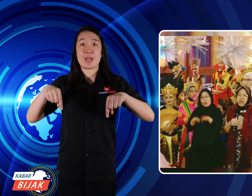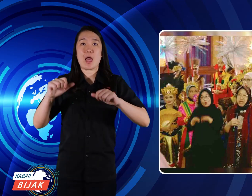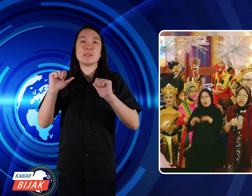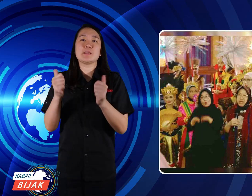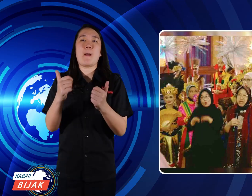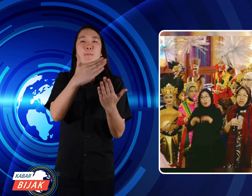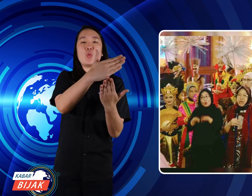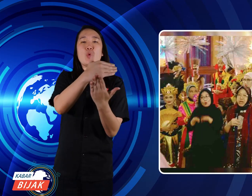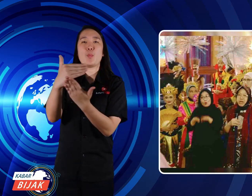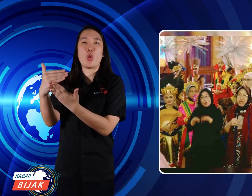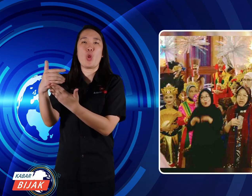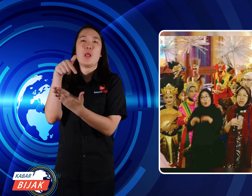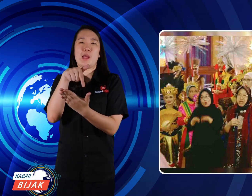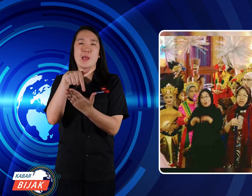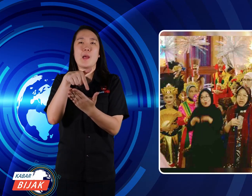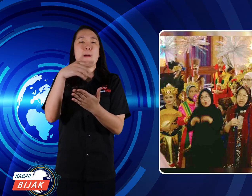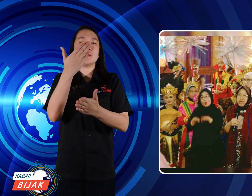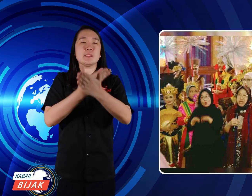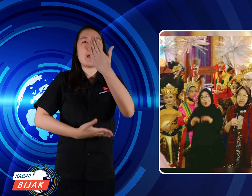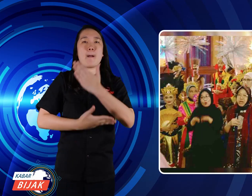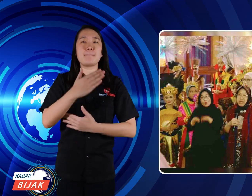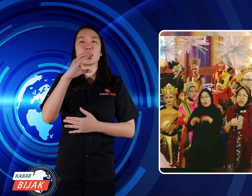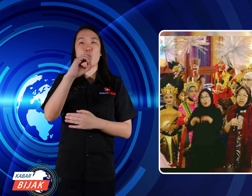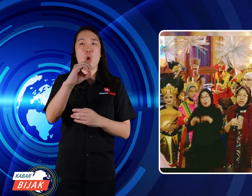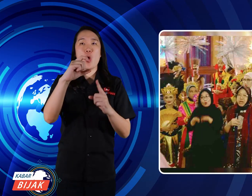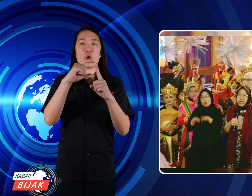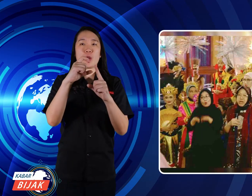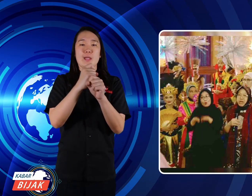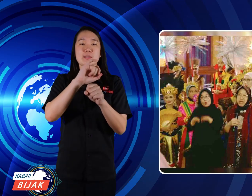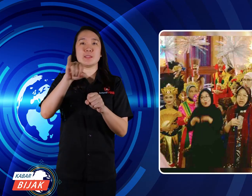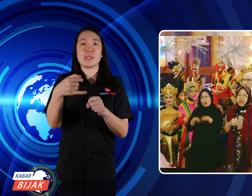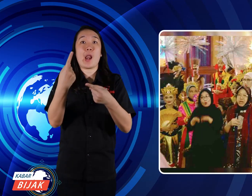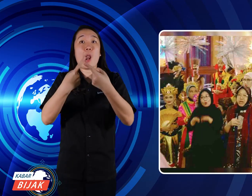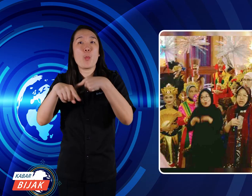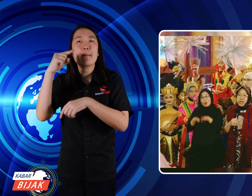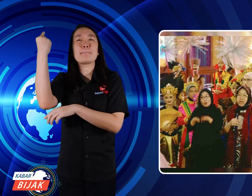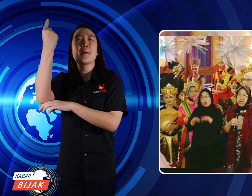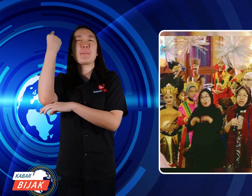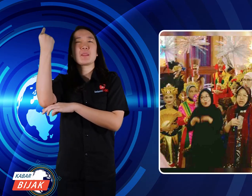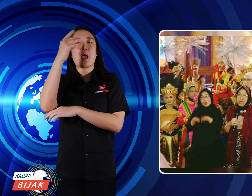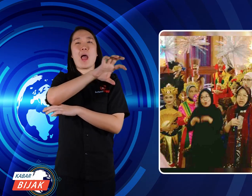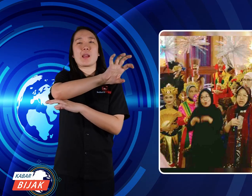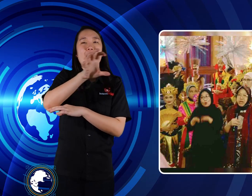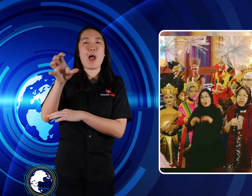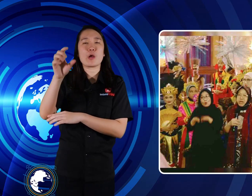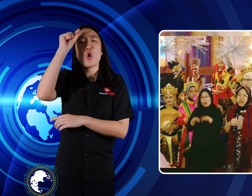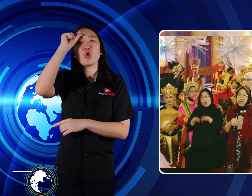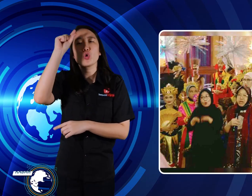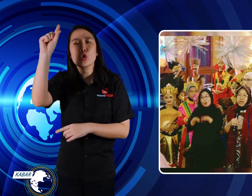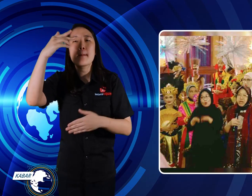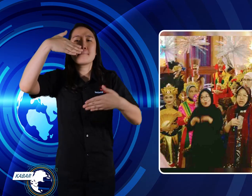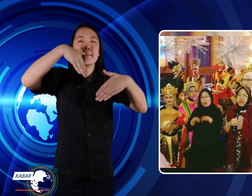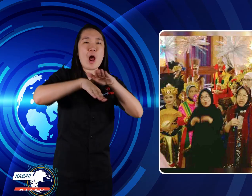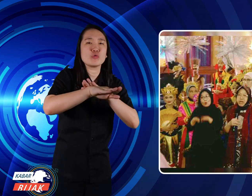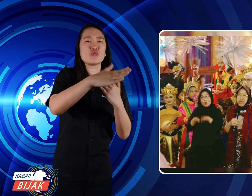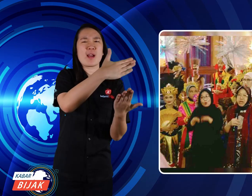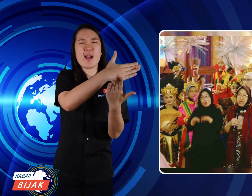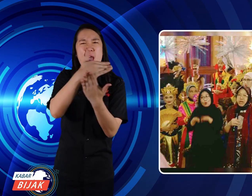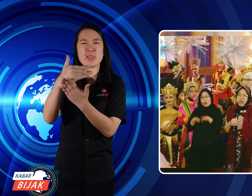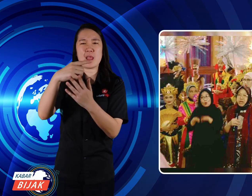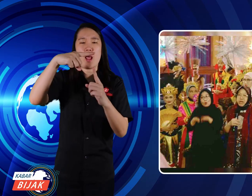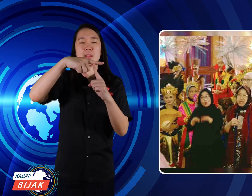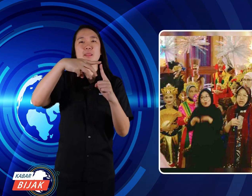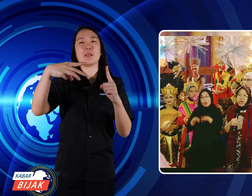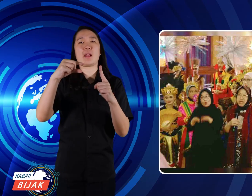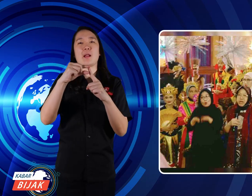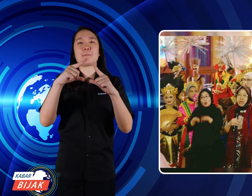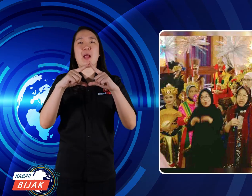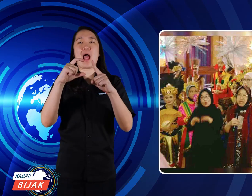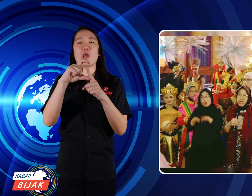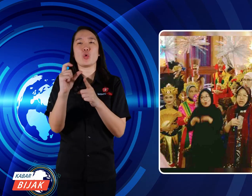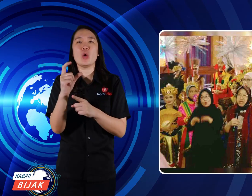Now prepare to collect data ODGJ disabilities through the Regional Government